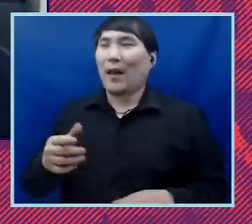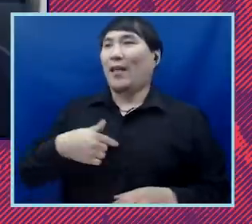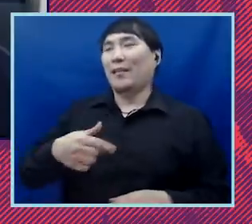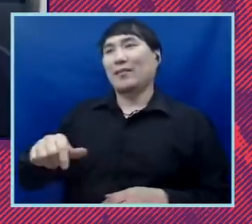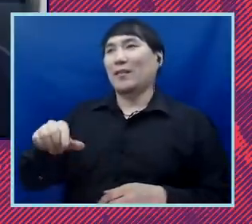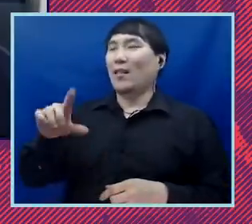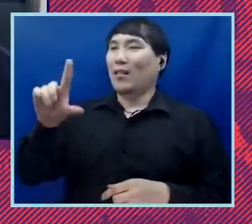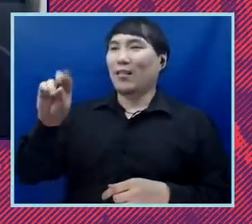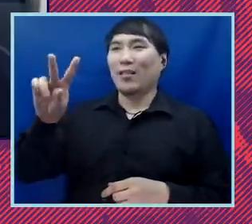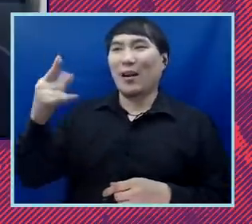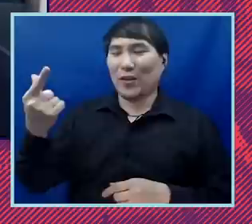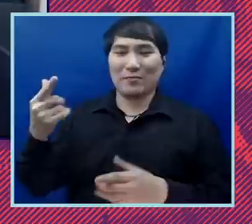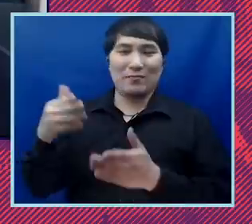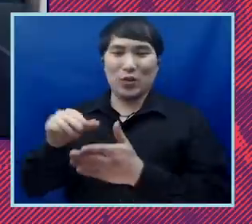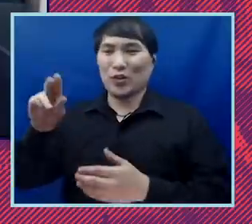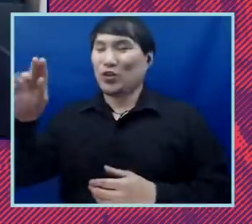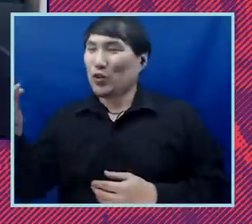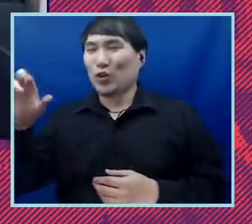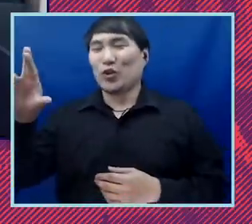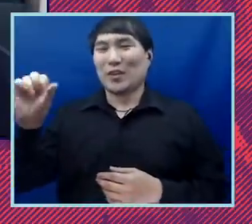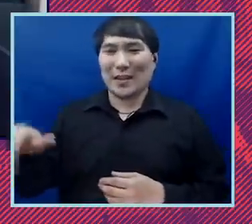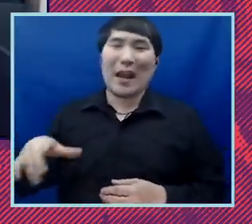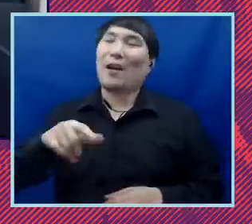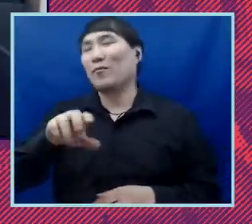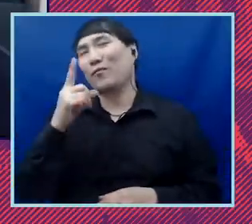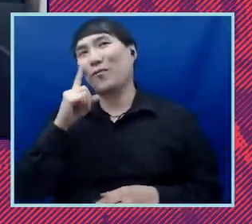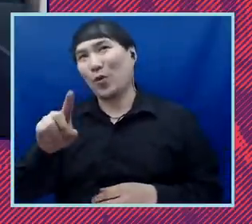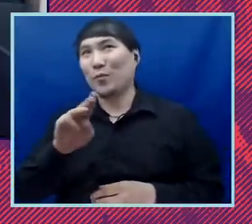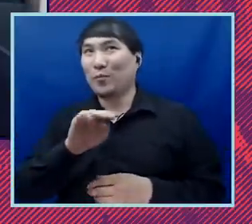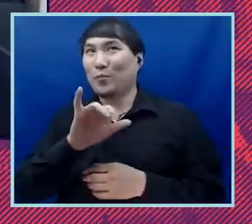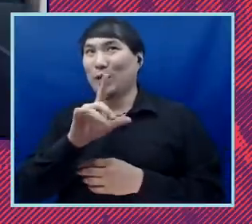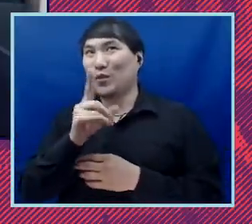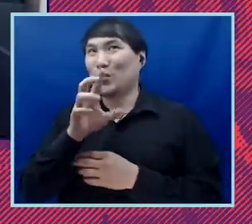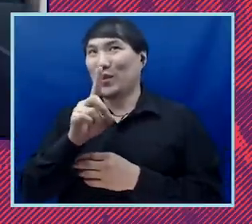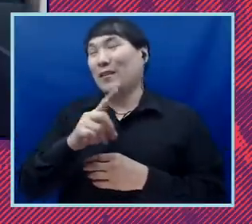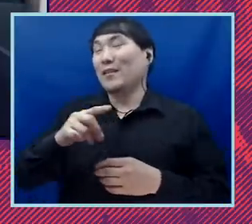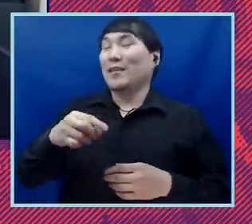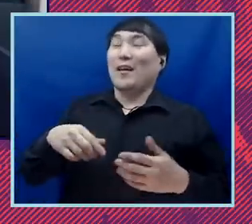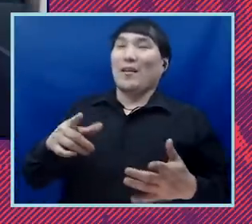so beautifully named for Mildred Loving, but was all about love and her being able to marry